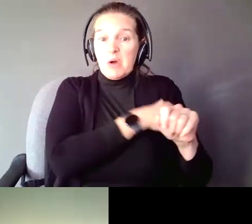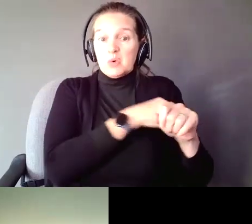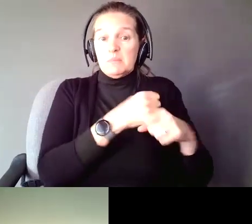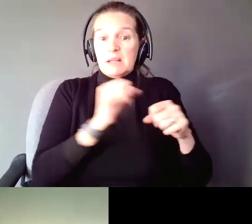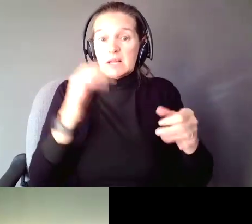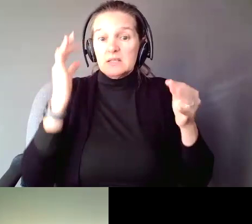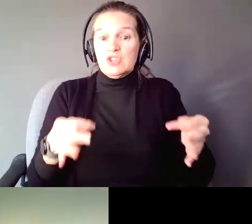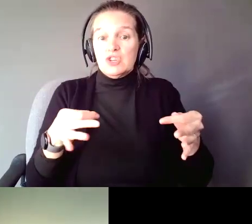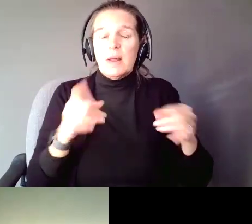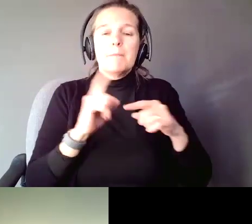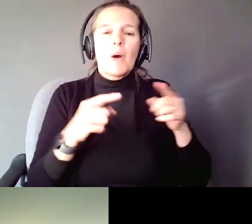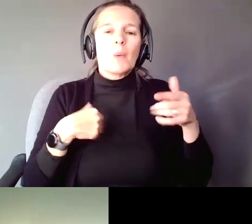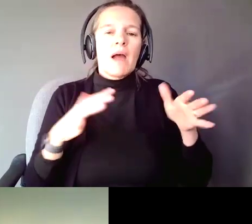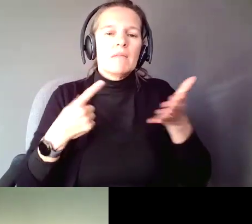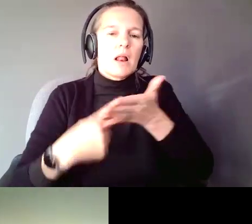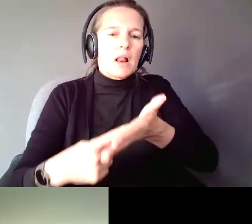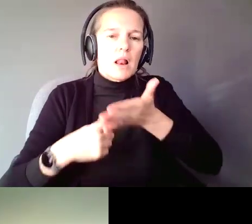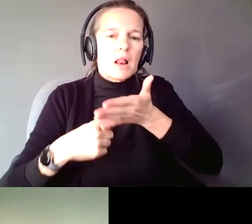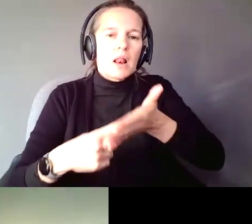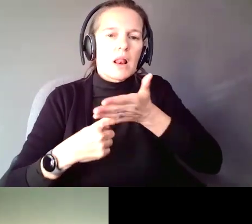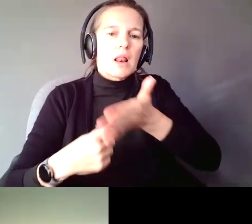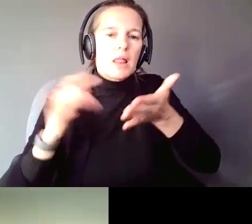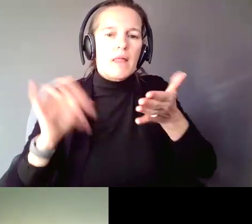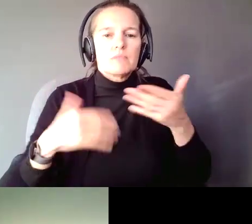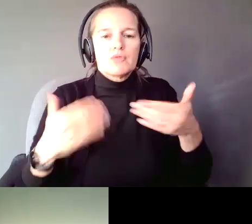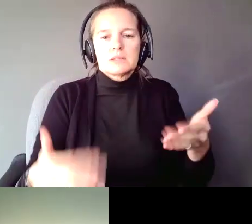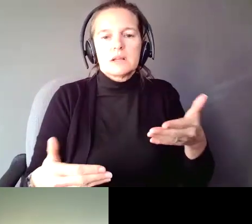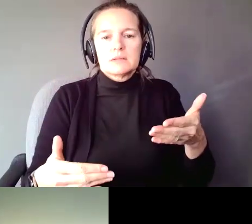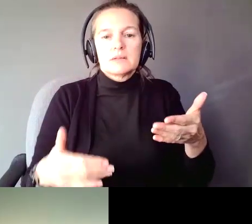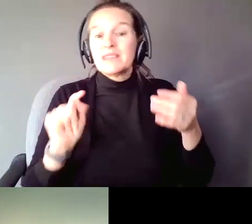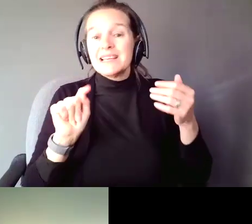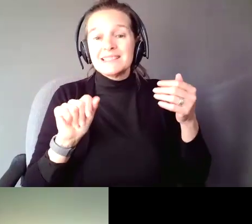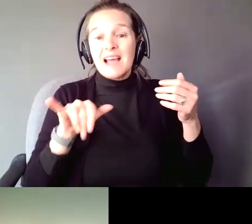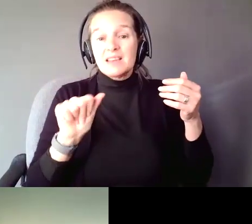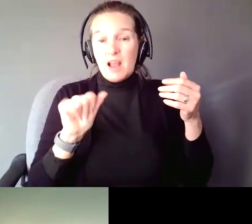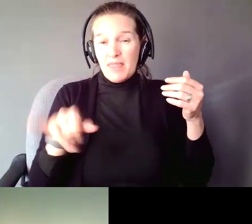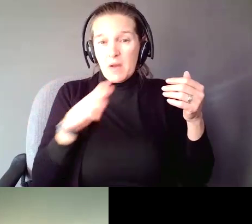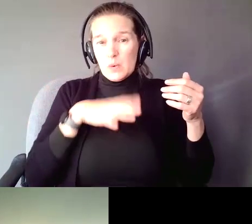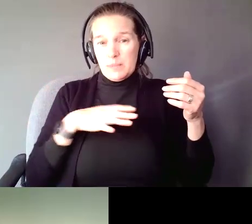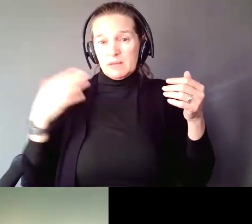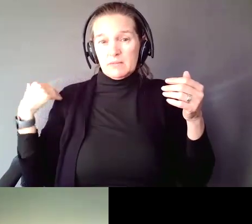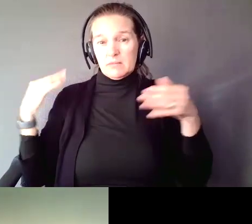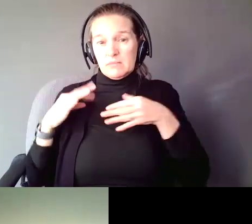go through a specific process on how to make it. In the case of Tanya, the person I told you about, we wrote a very detailed